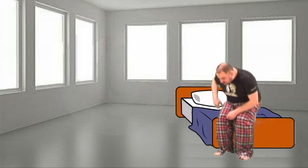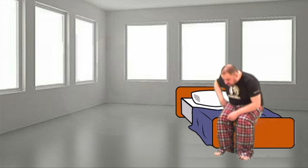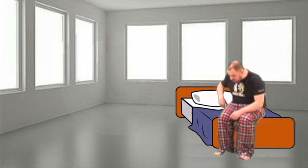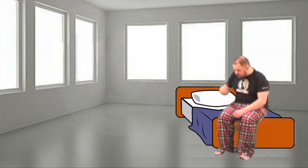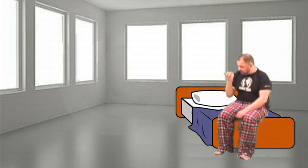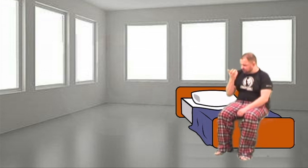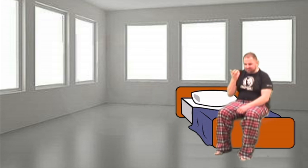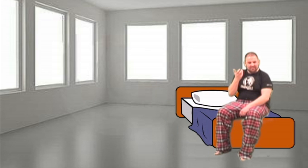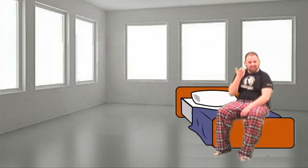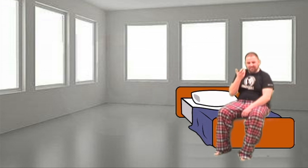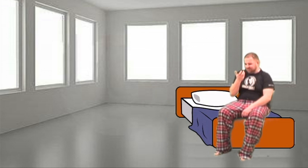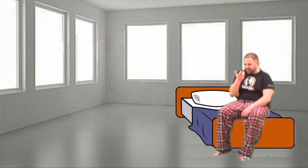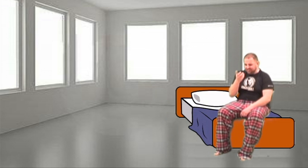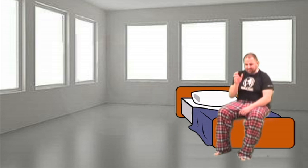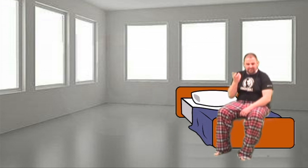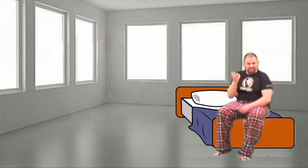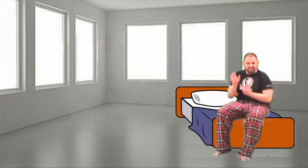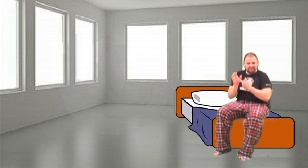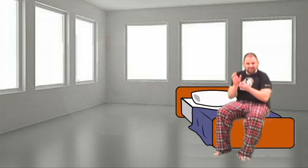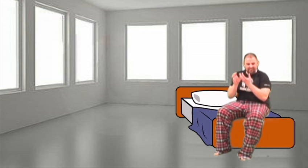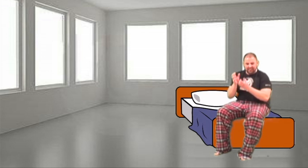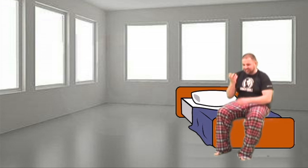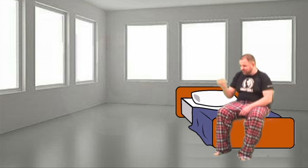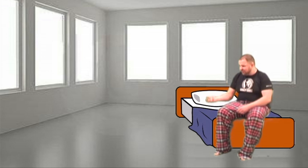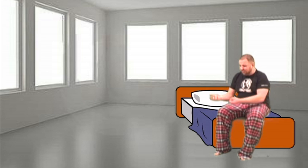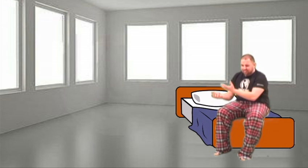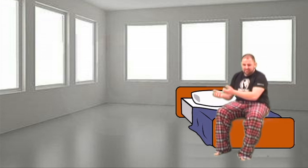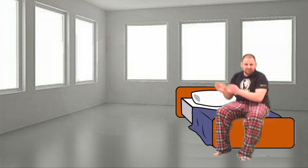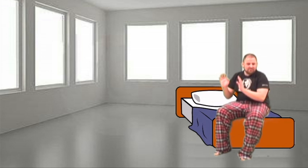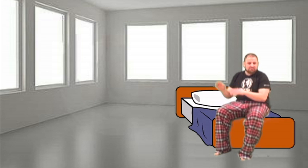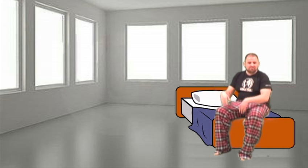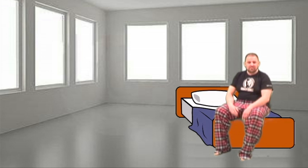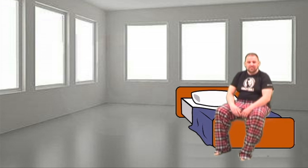Don't feel like picking up my phone, so leave a message at the tone